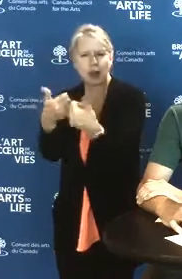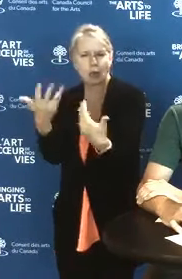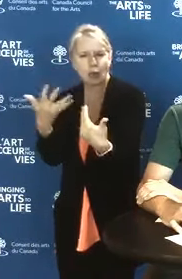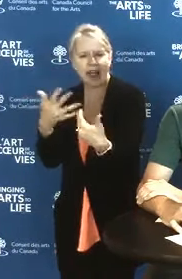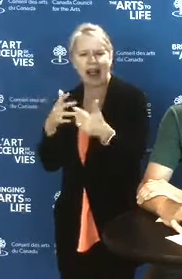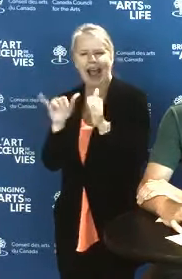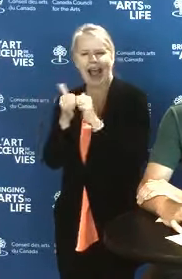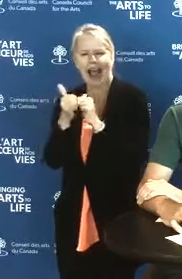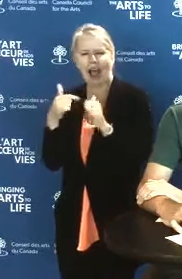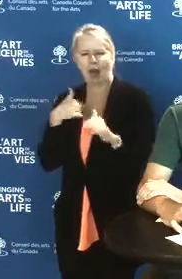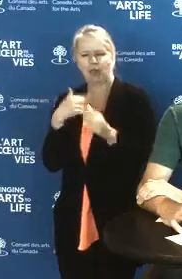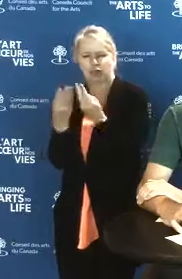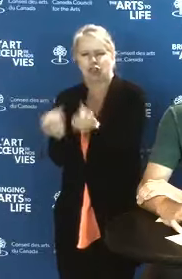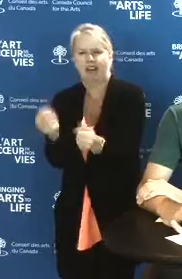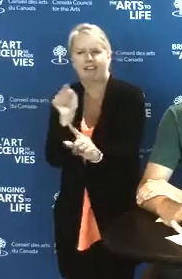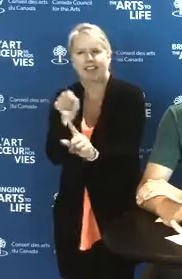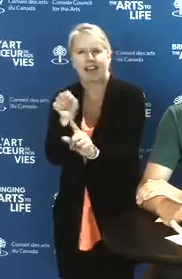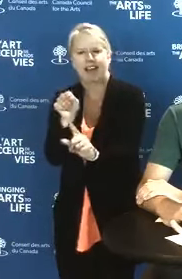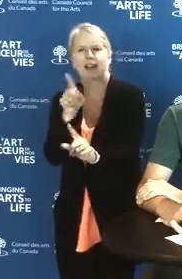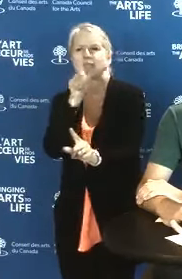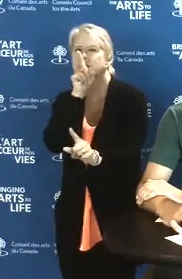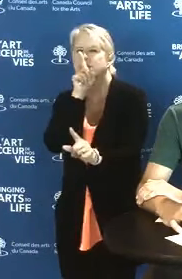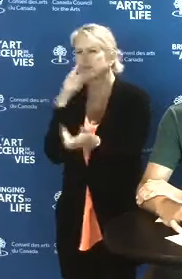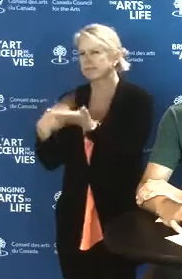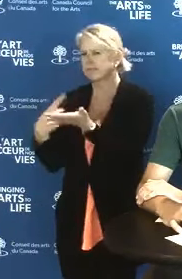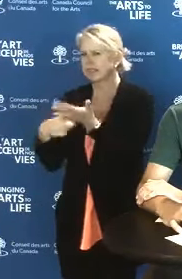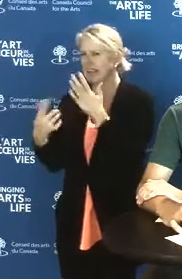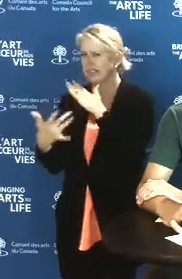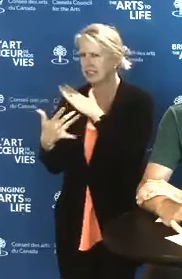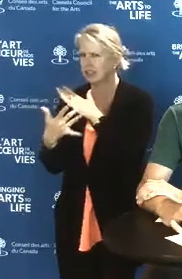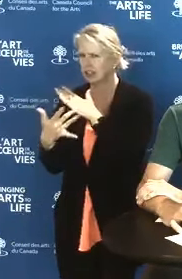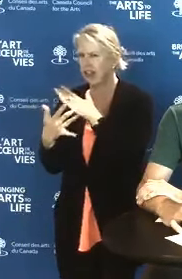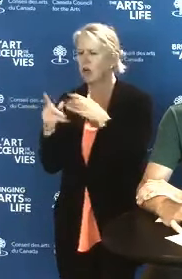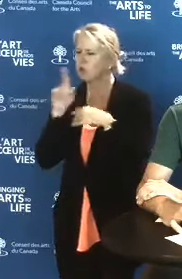It's less about the technology and more about the strategy behind it.